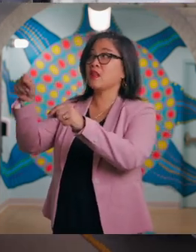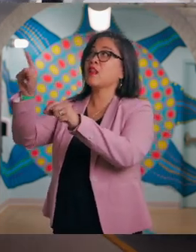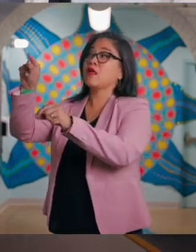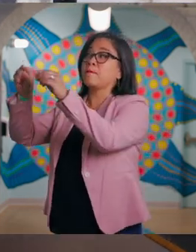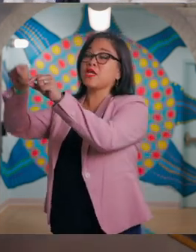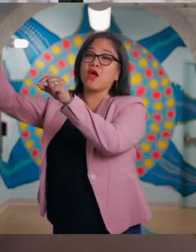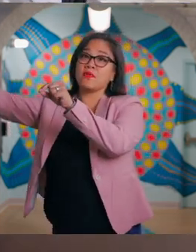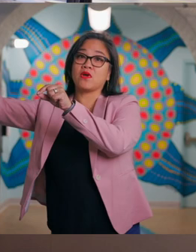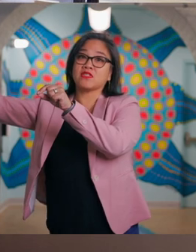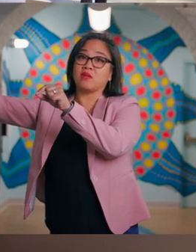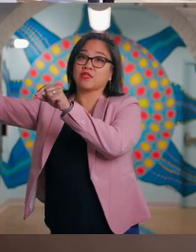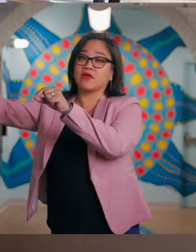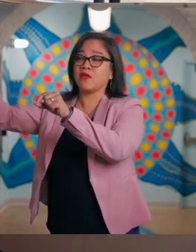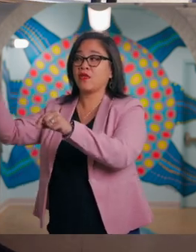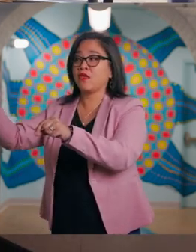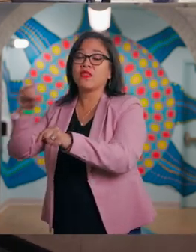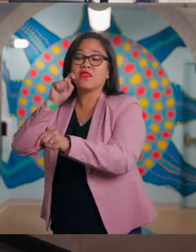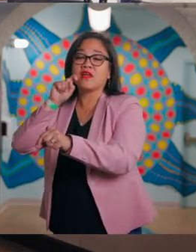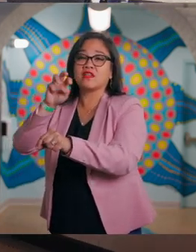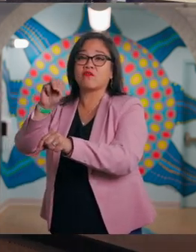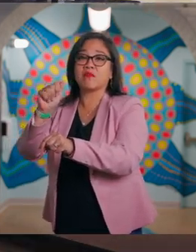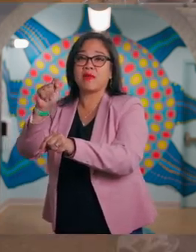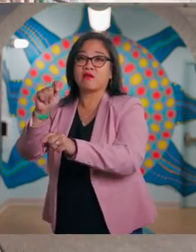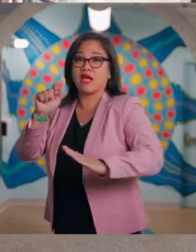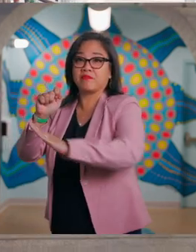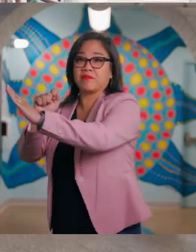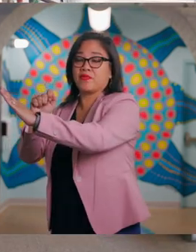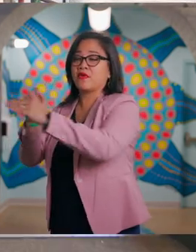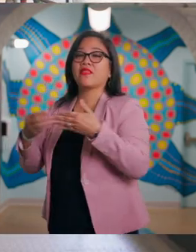parking and ask for help with accommodations.